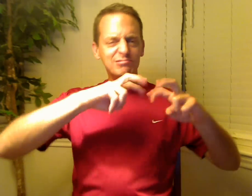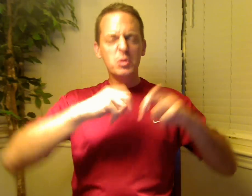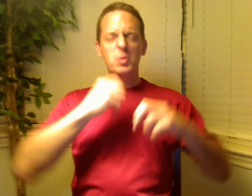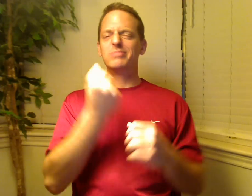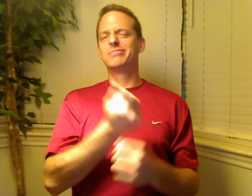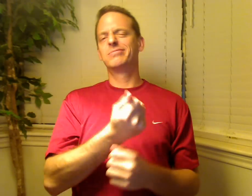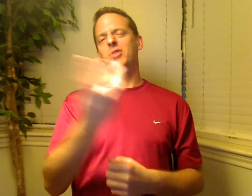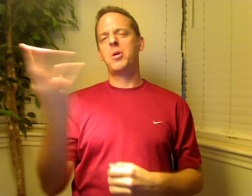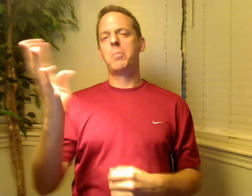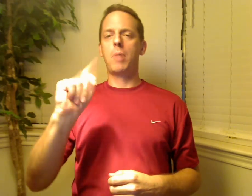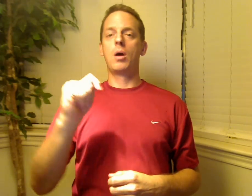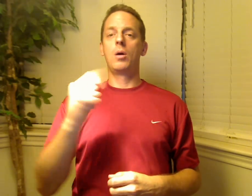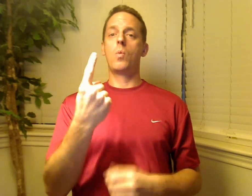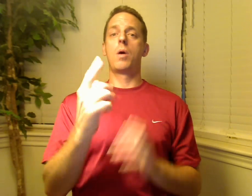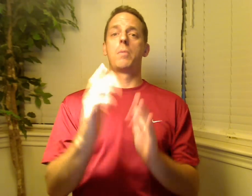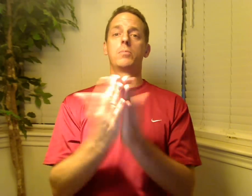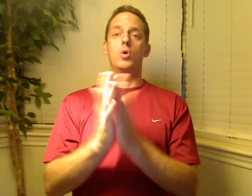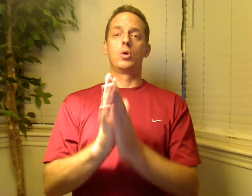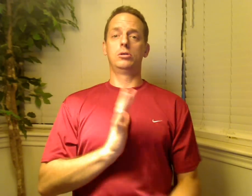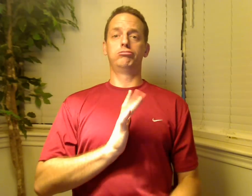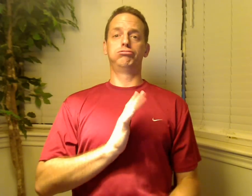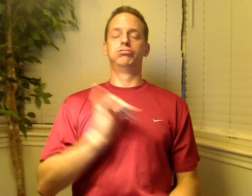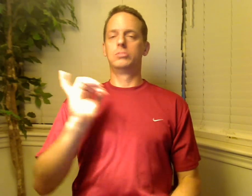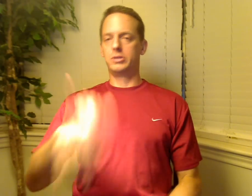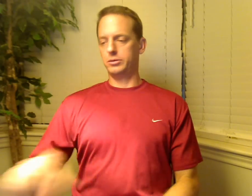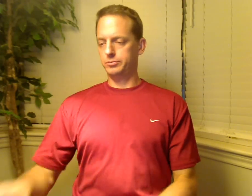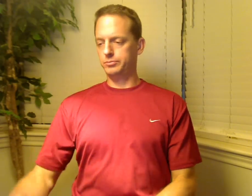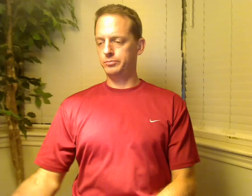I have several books, however, one book is best information.